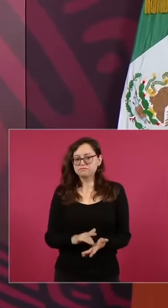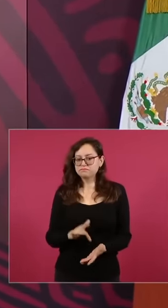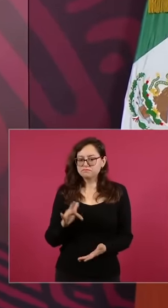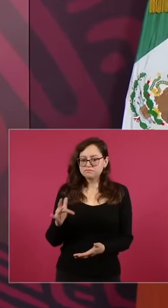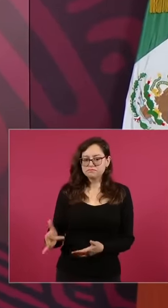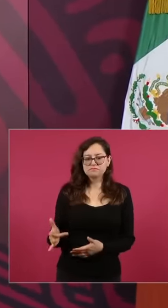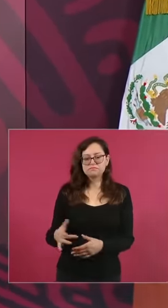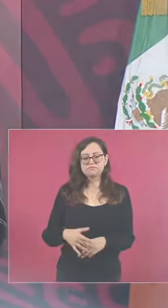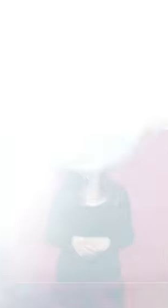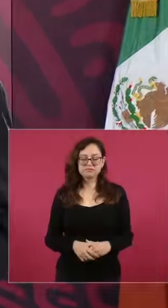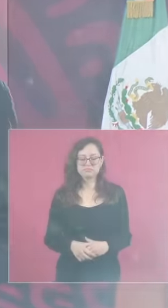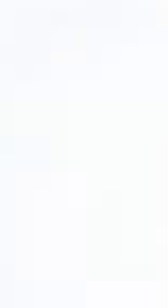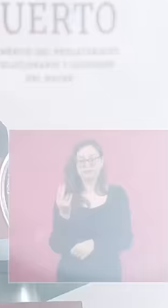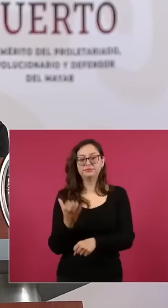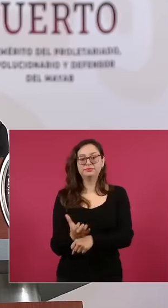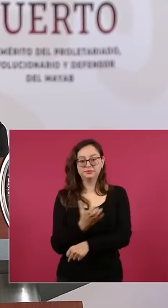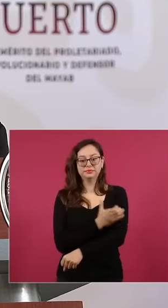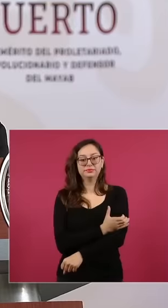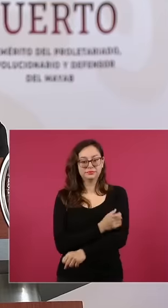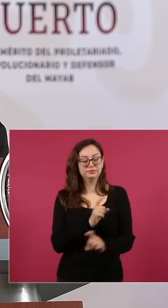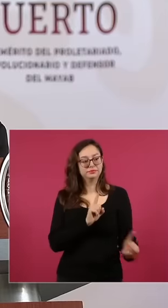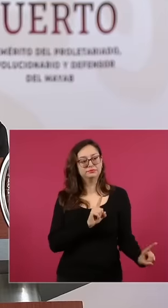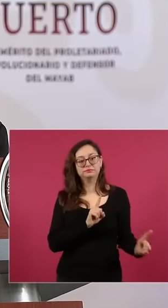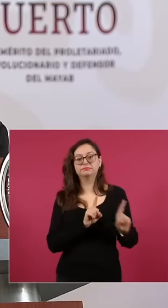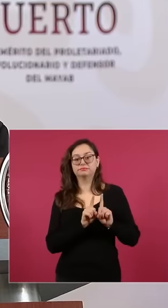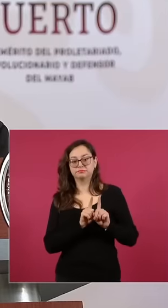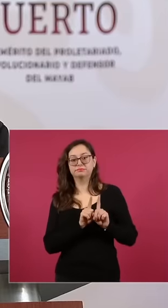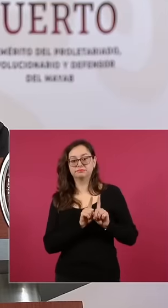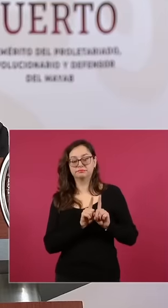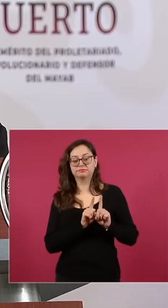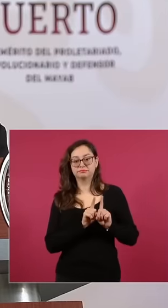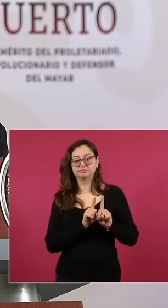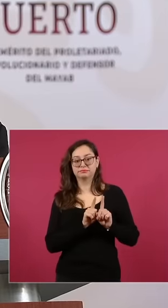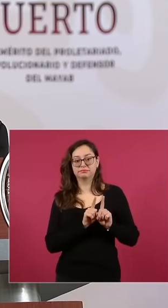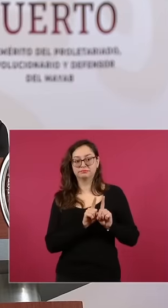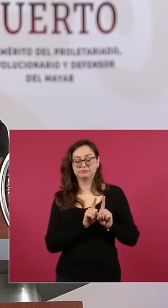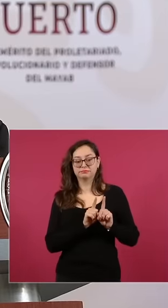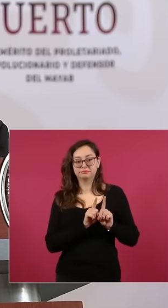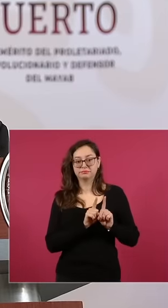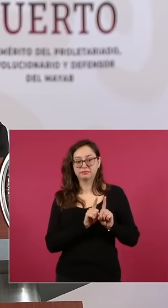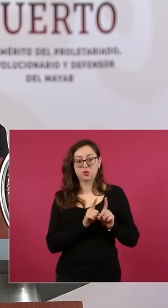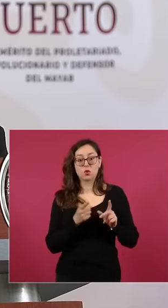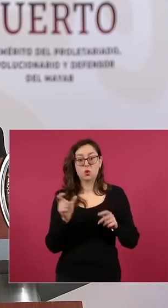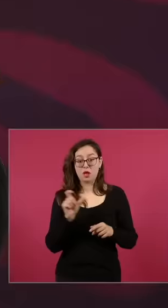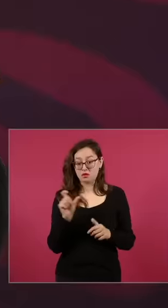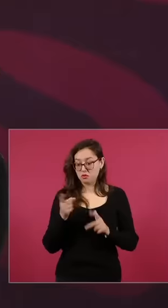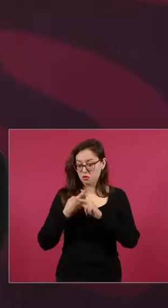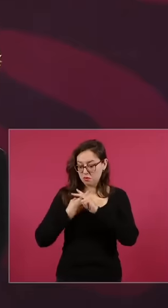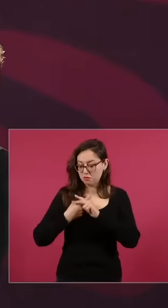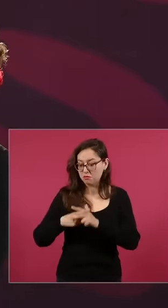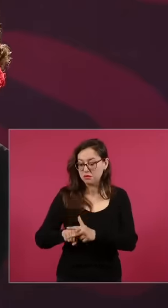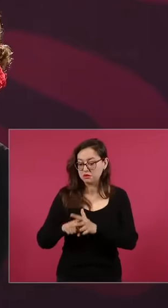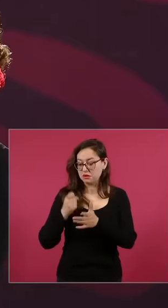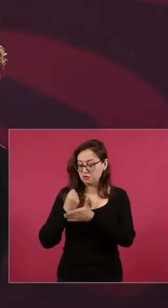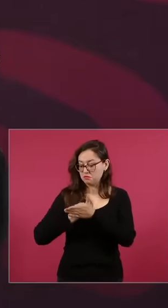his wife Beatriz Gutiérrez Müller to his morning conference at the National Palace to say goodbye to all the people of the people of